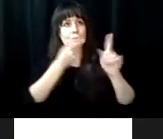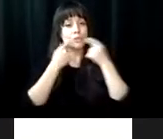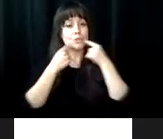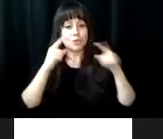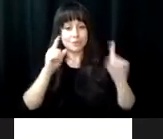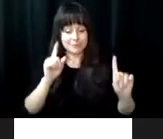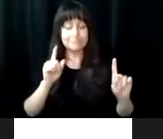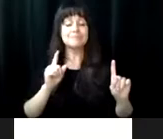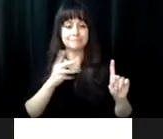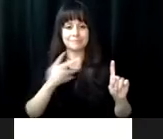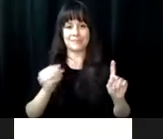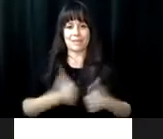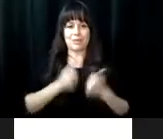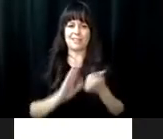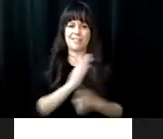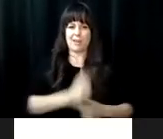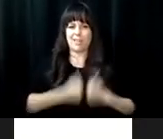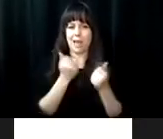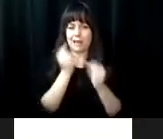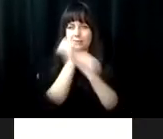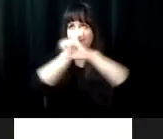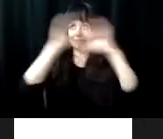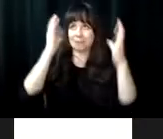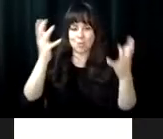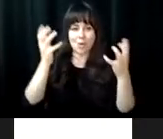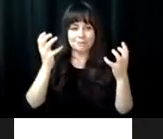them to go confidently in the direction of their dreams and live the